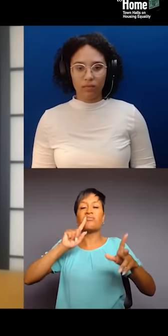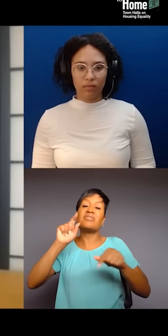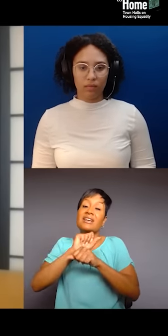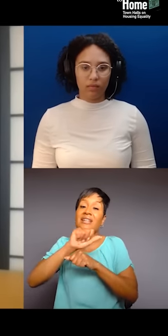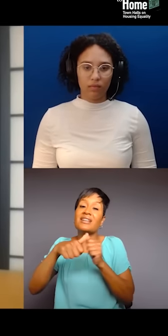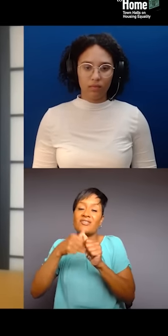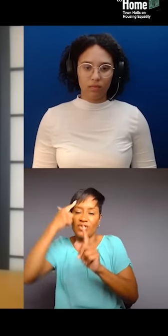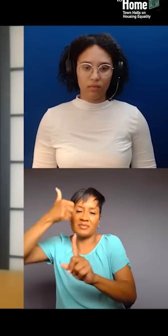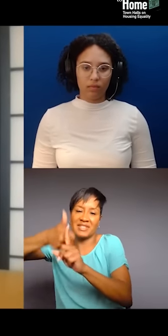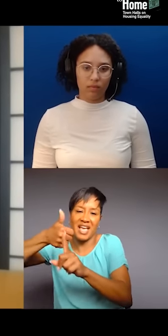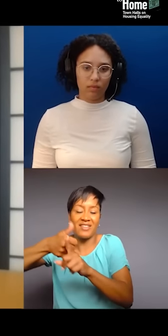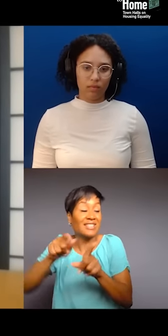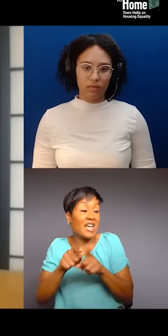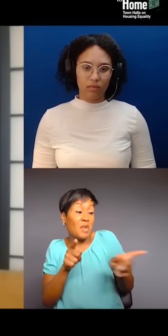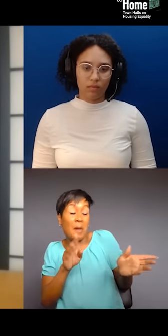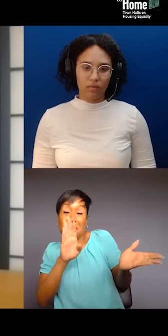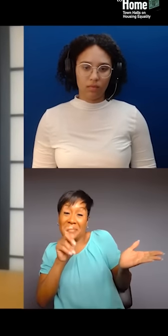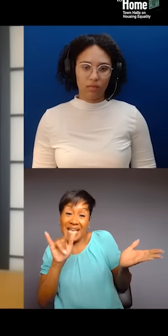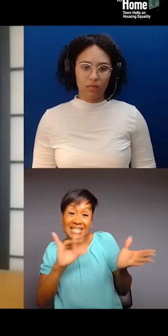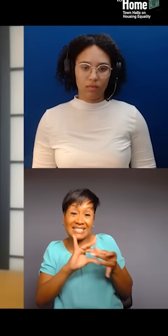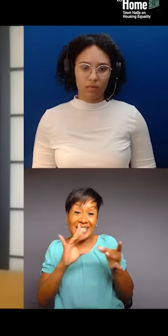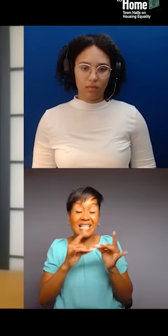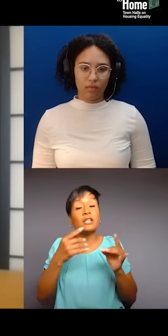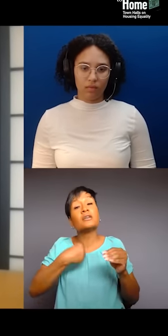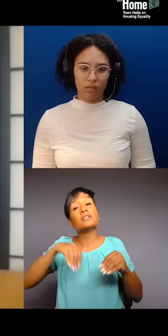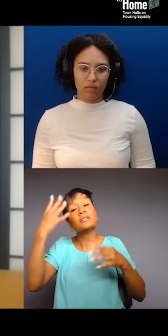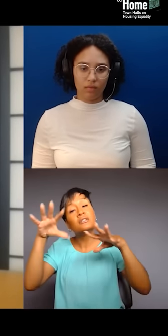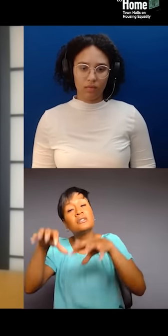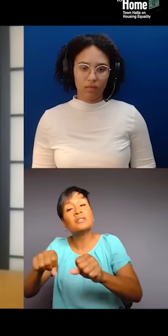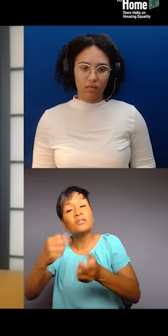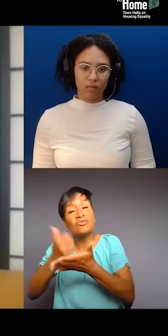gentrification as it pertains to artists who are, you know, maybe second gen,